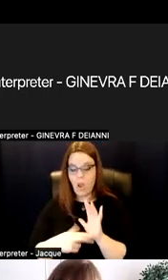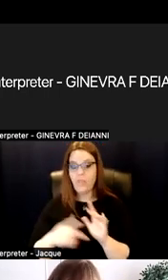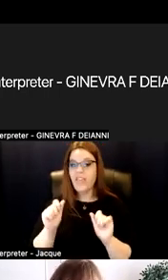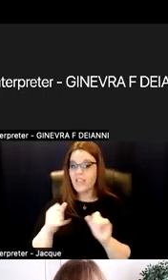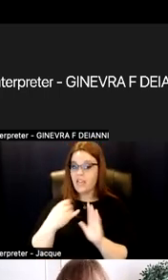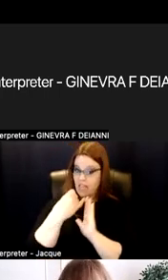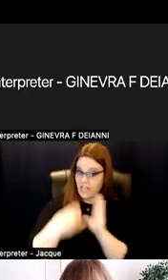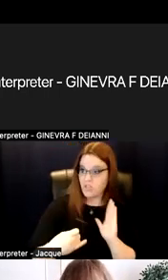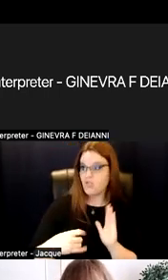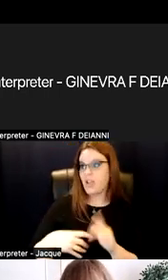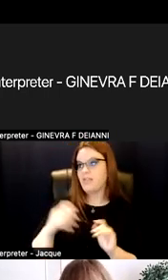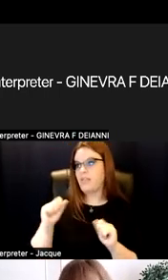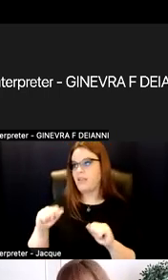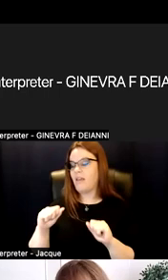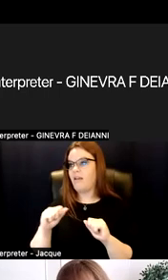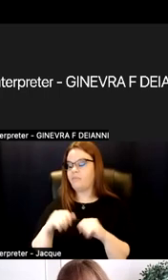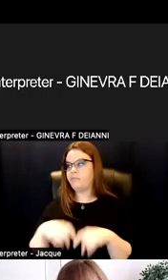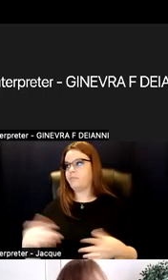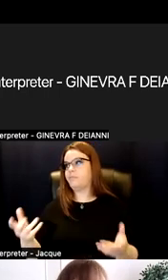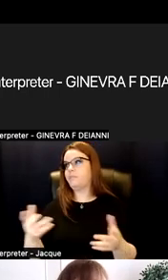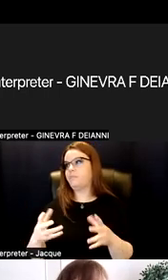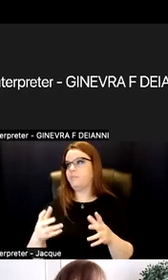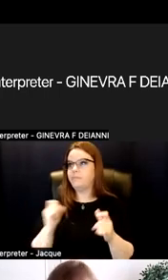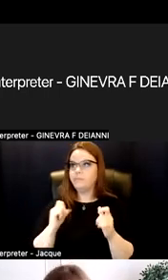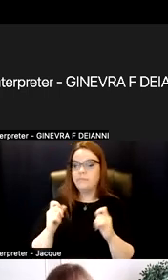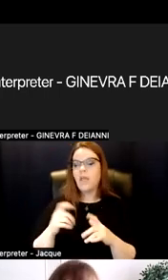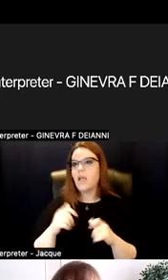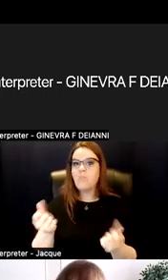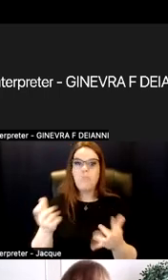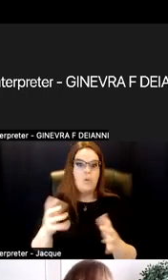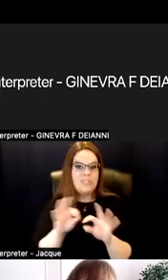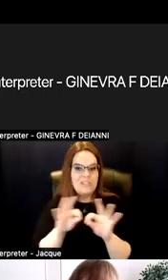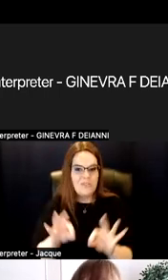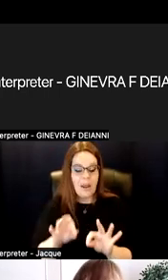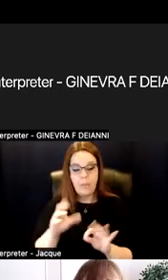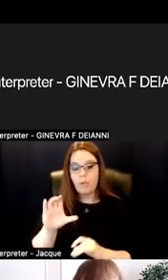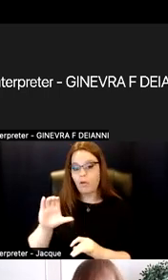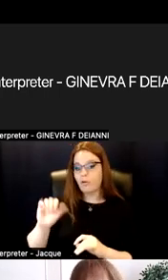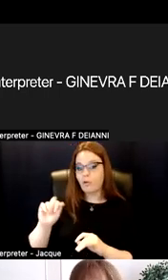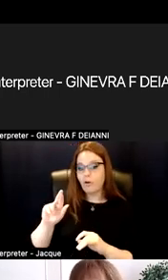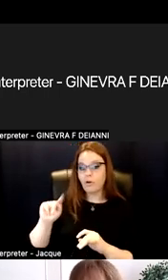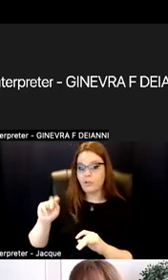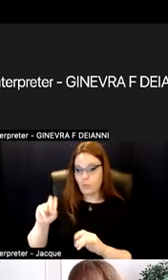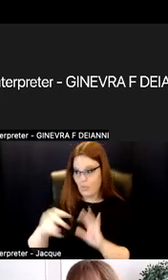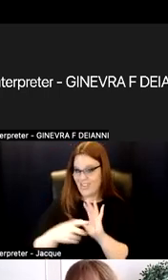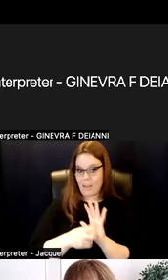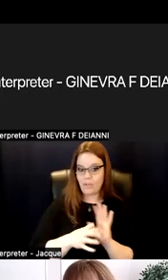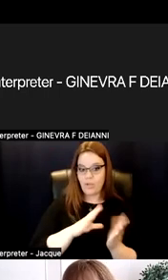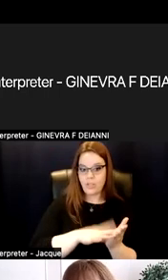It could be a multi-frame cartoon that's demonstrating their learning, keeping that varied way open.